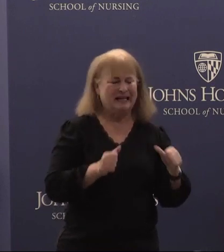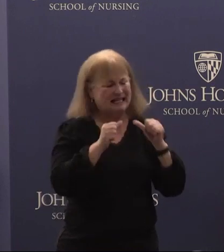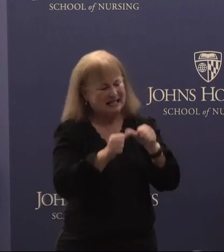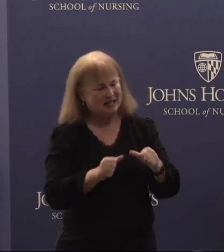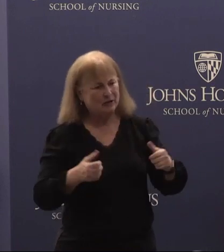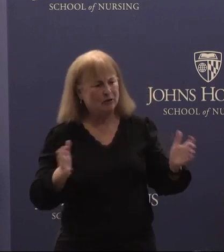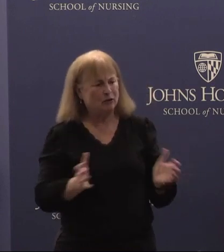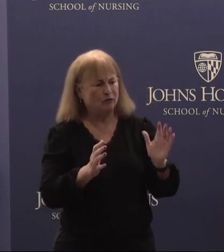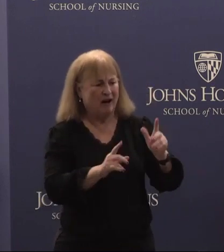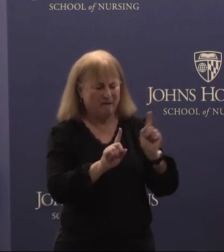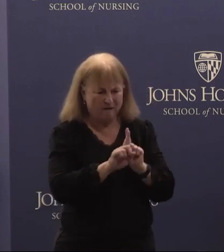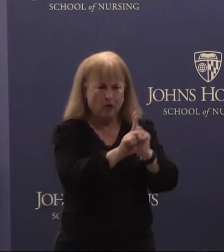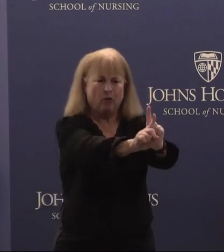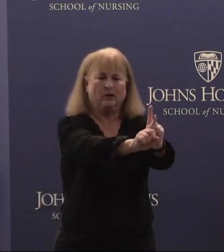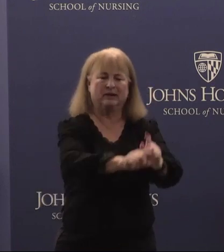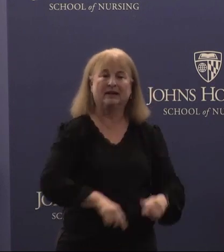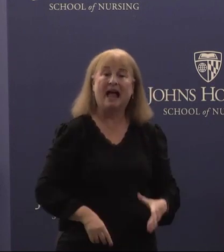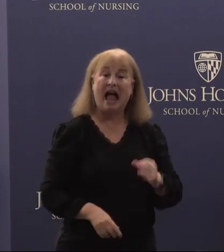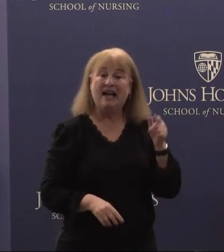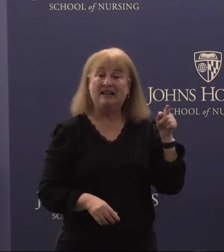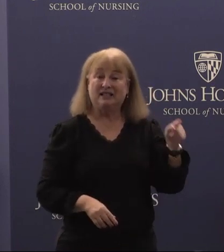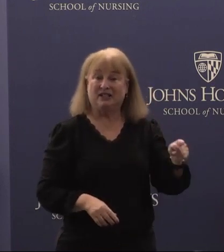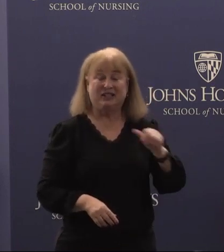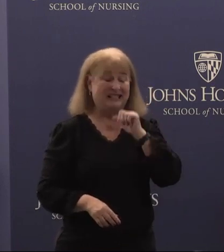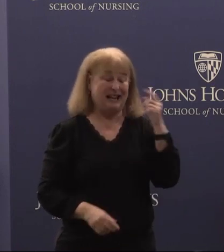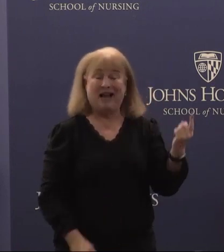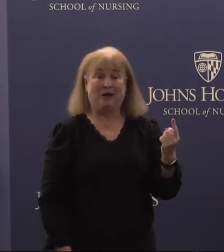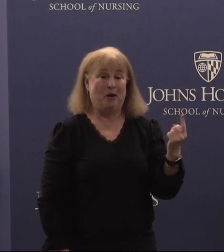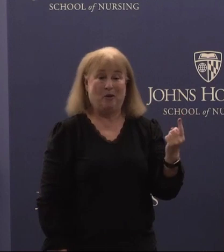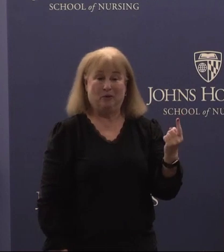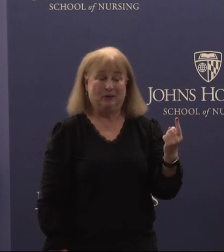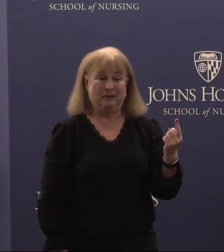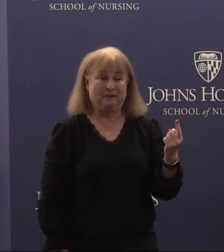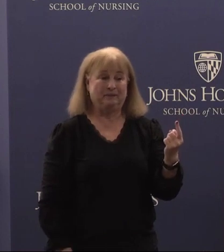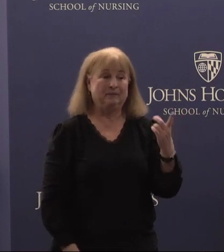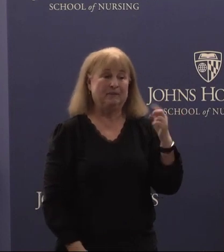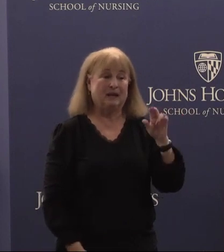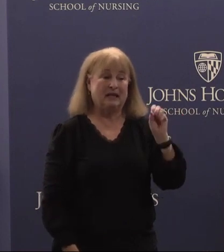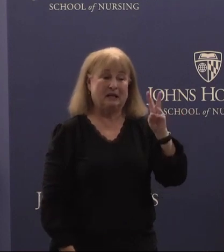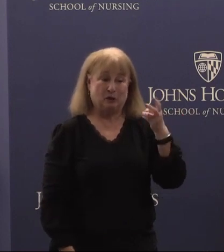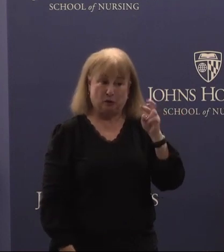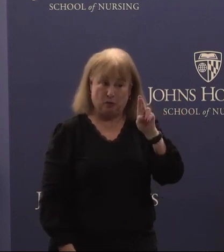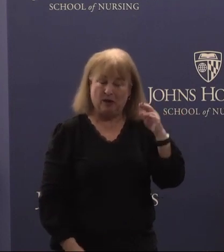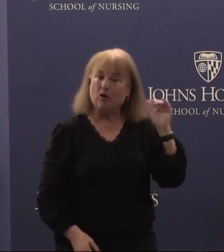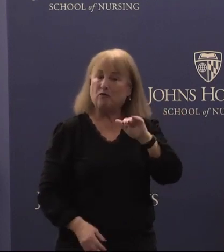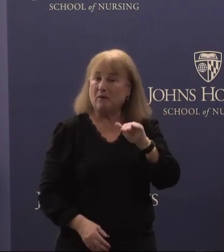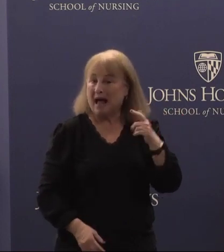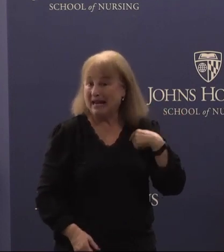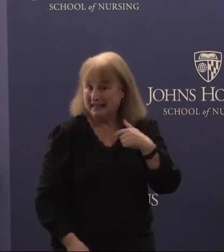her forward and she is not alone. As Dr. Swenor reminded all of us,